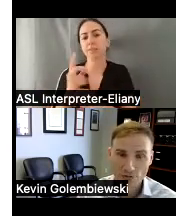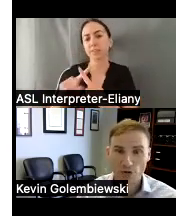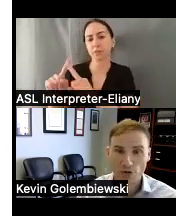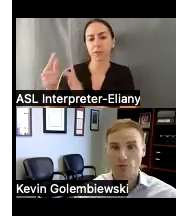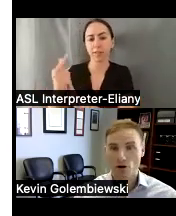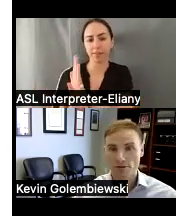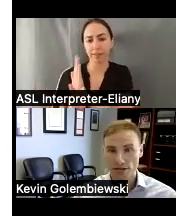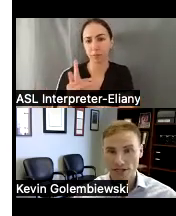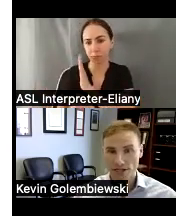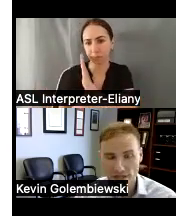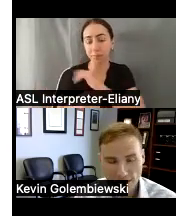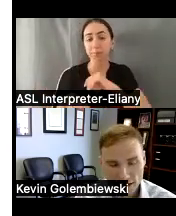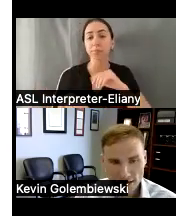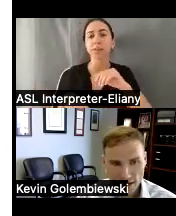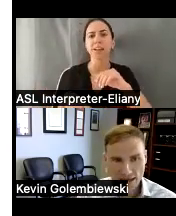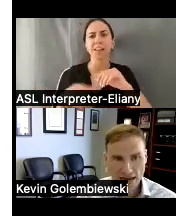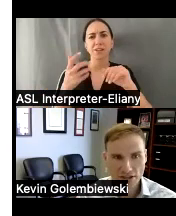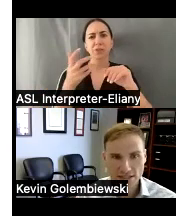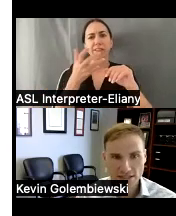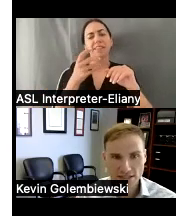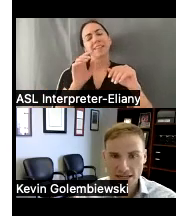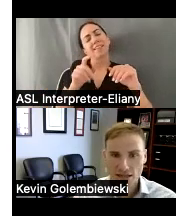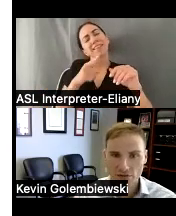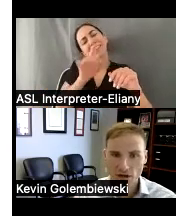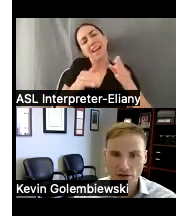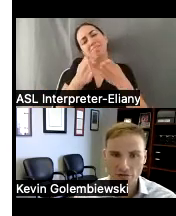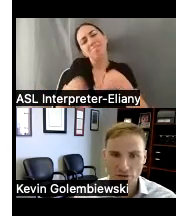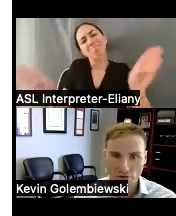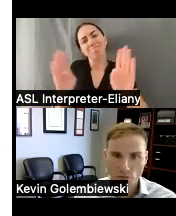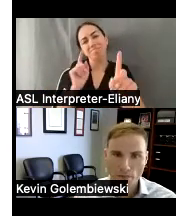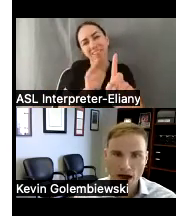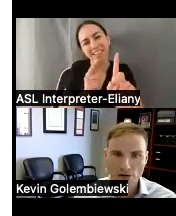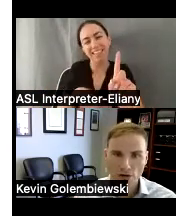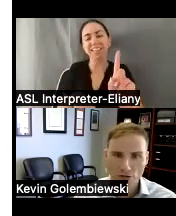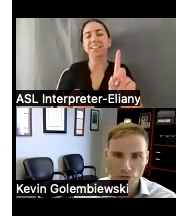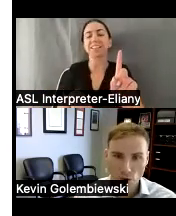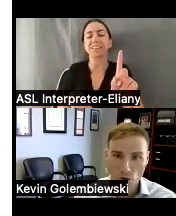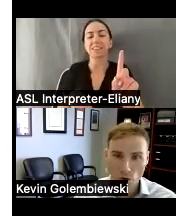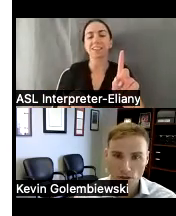that's a really broad Mission and I think it's indicative of the model and the role